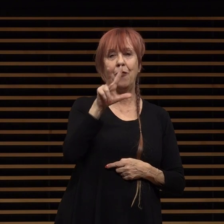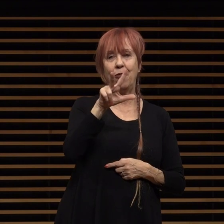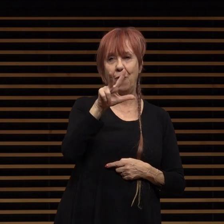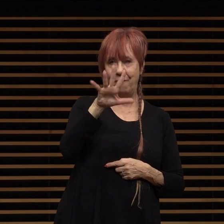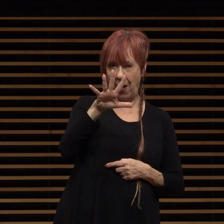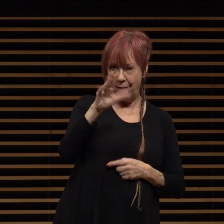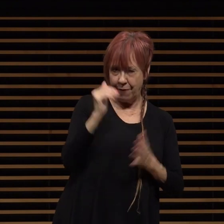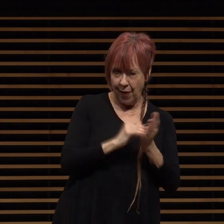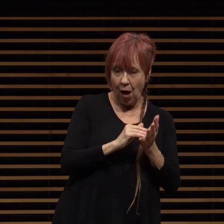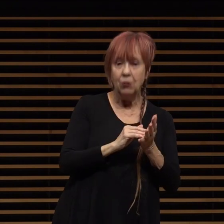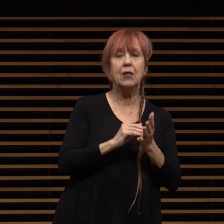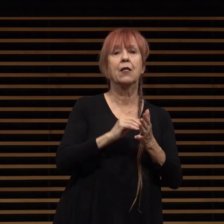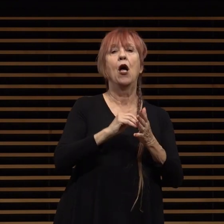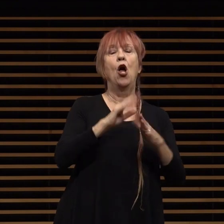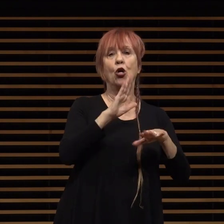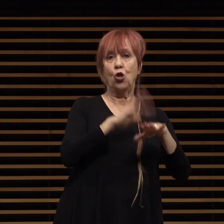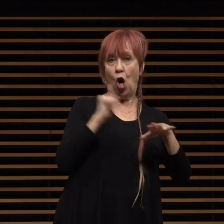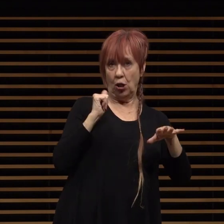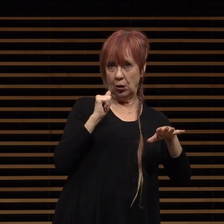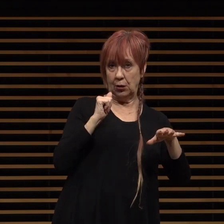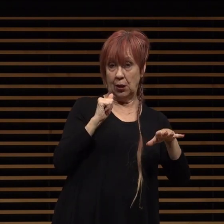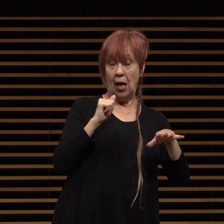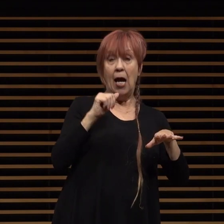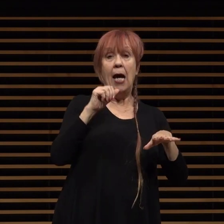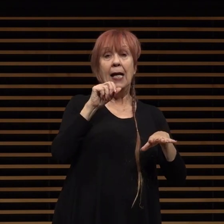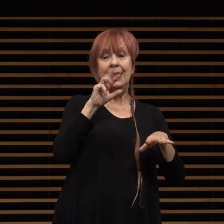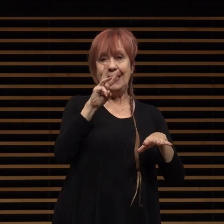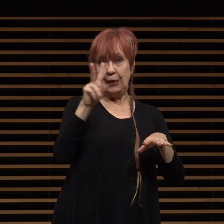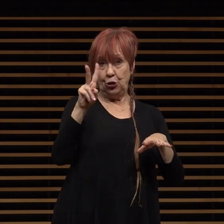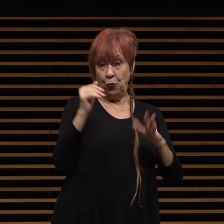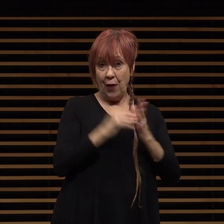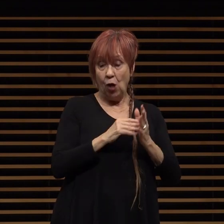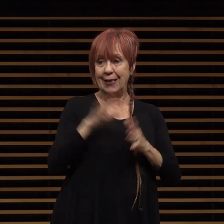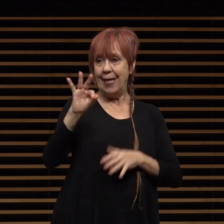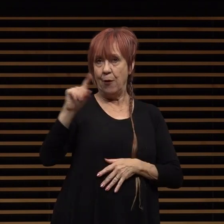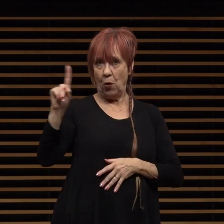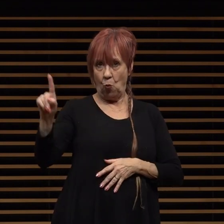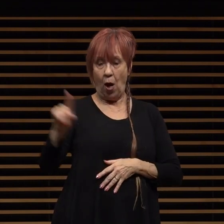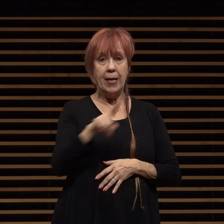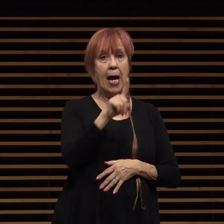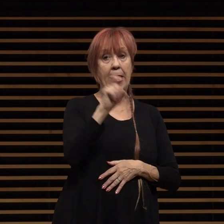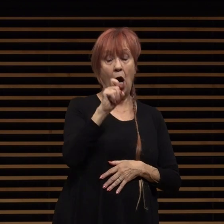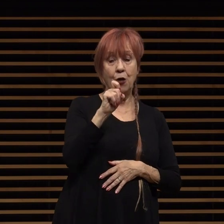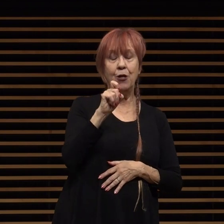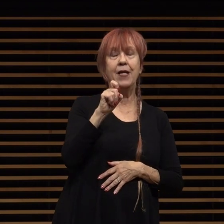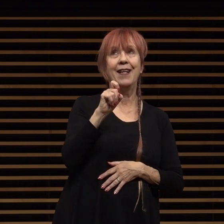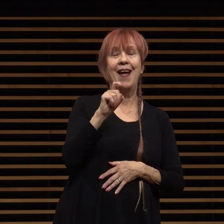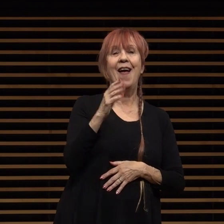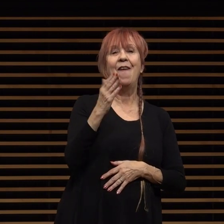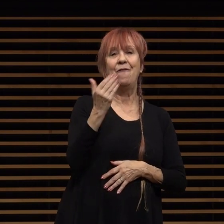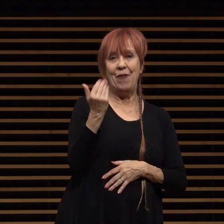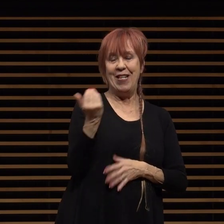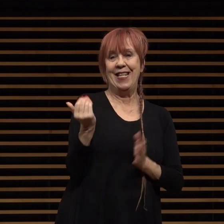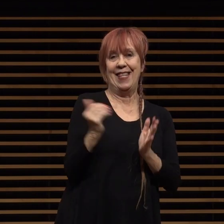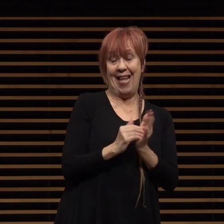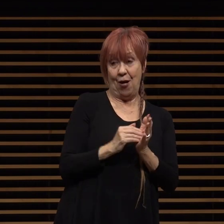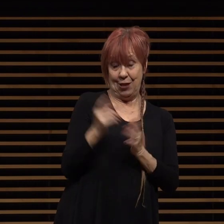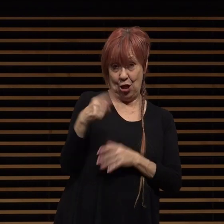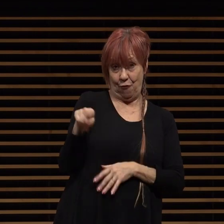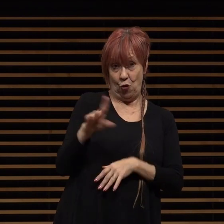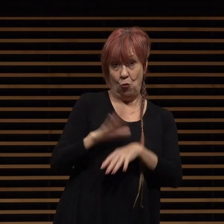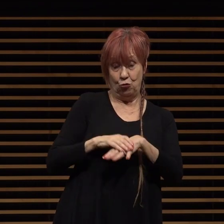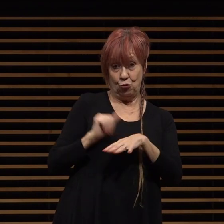62 000 of which were to